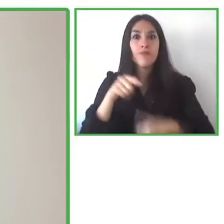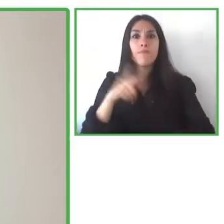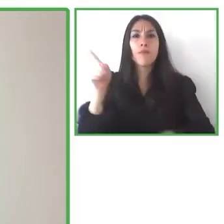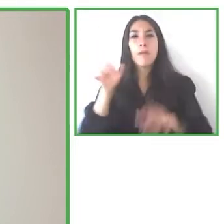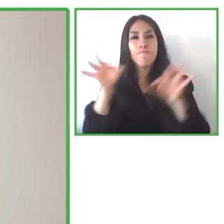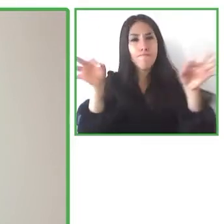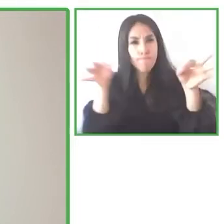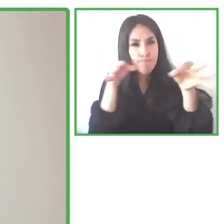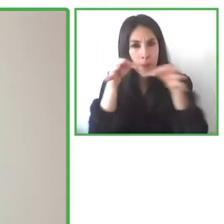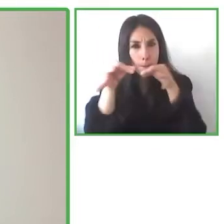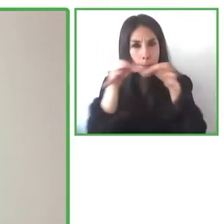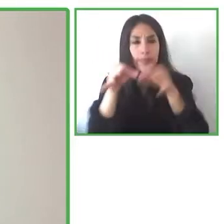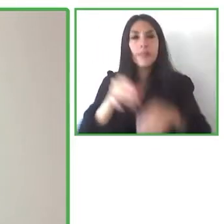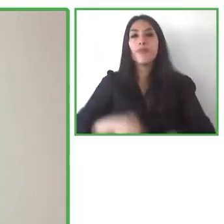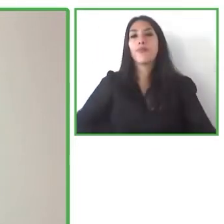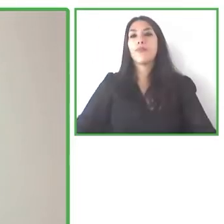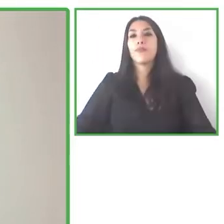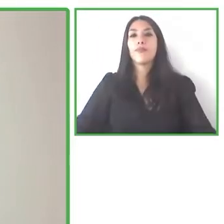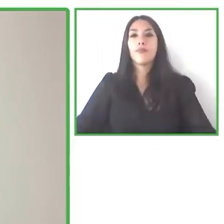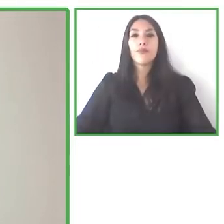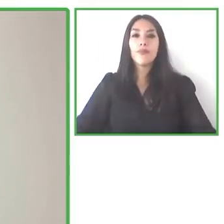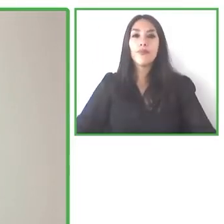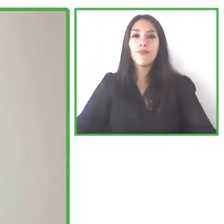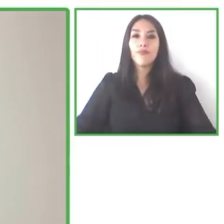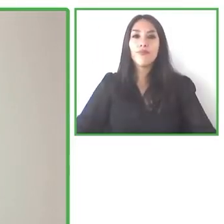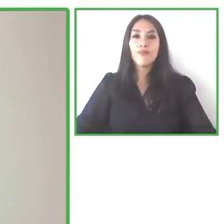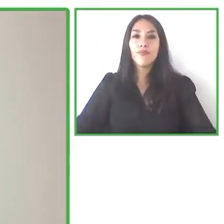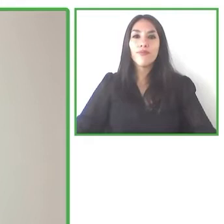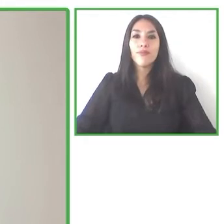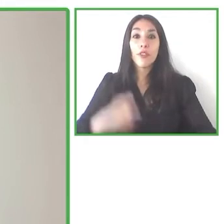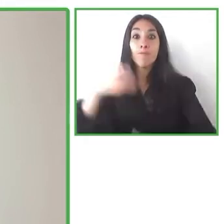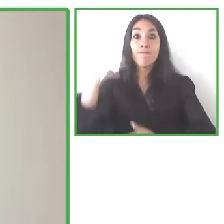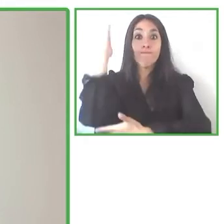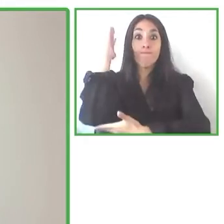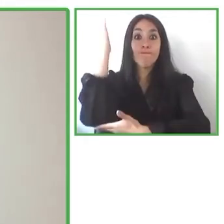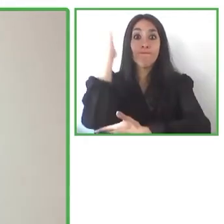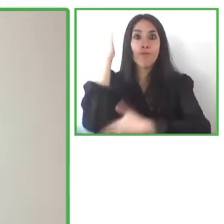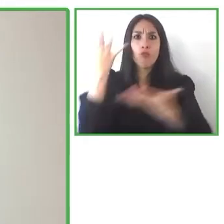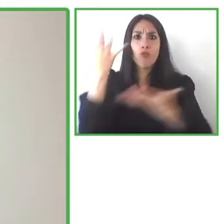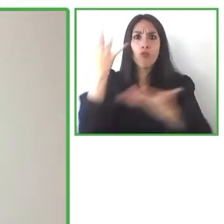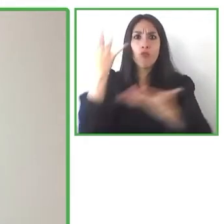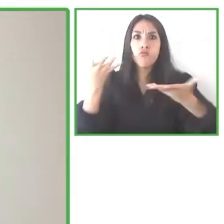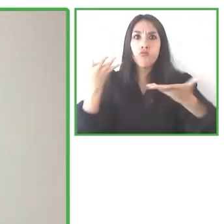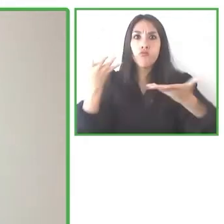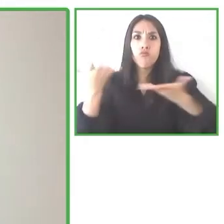In this session we're going to be talking about issues that are so interesting that are related